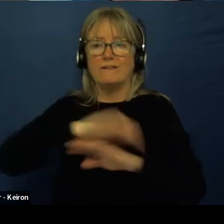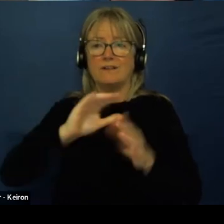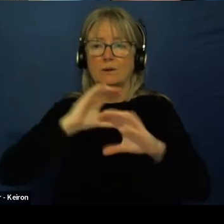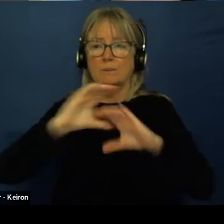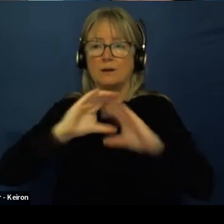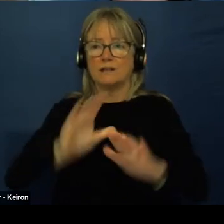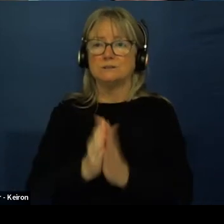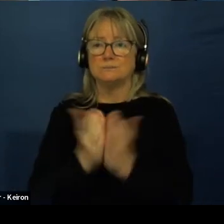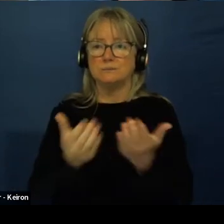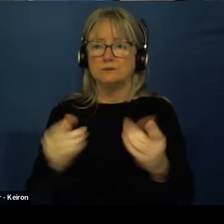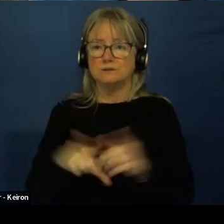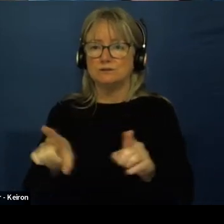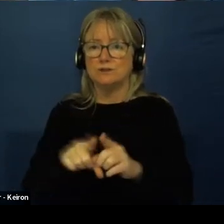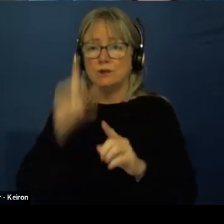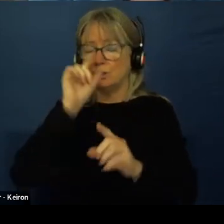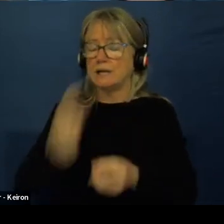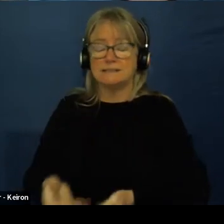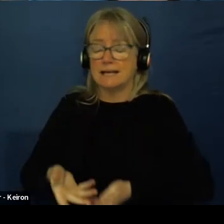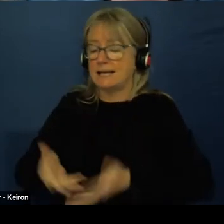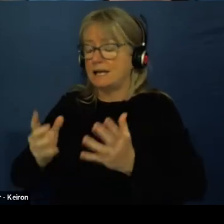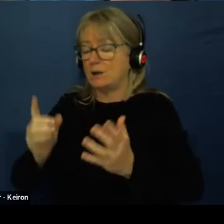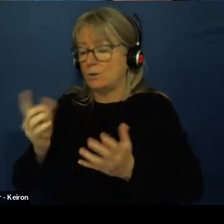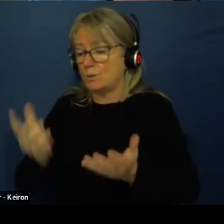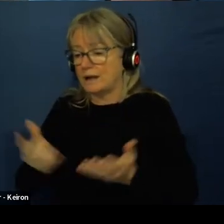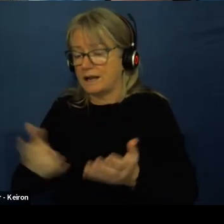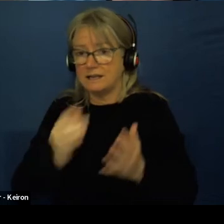So you can start start wherever you like.